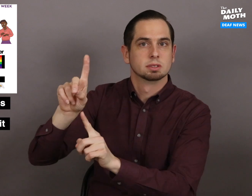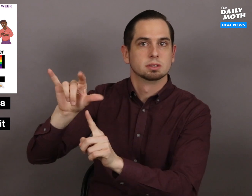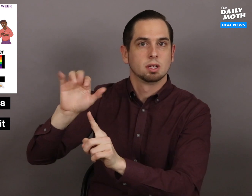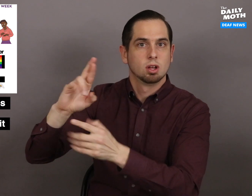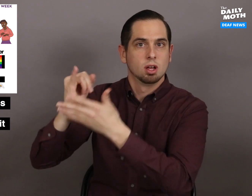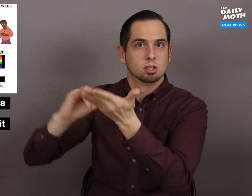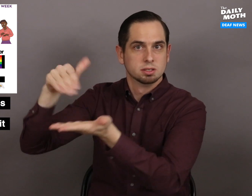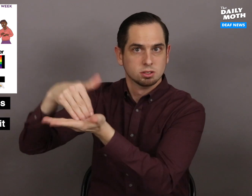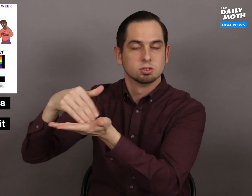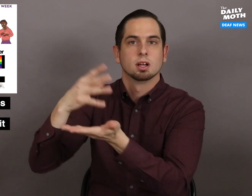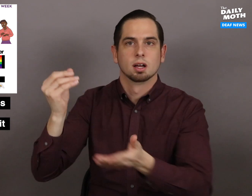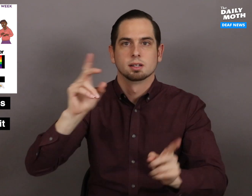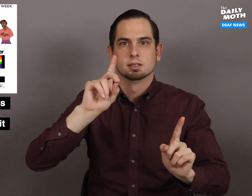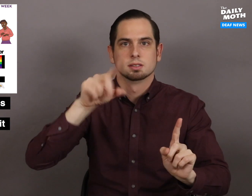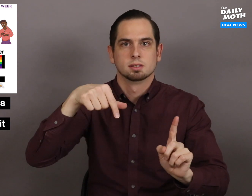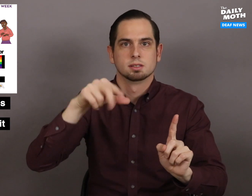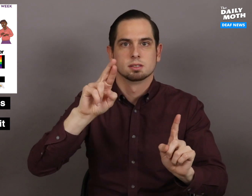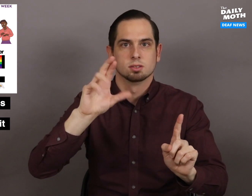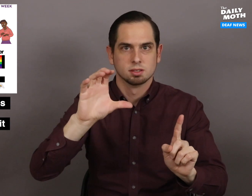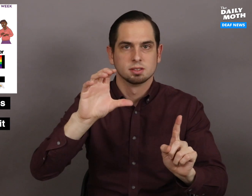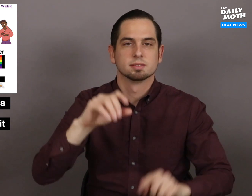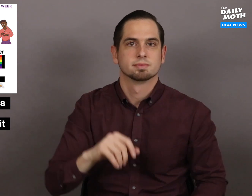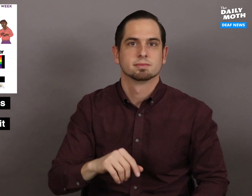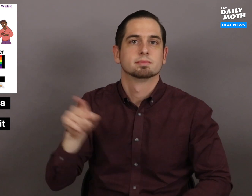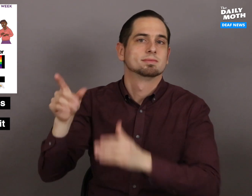the Dyer Arts Center and the DQRC.